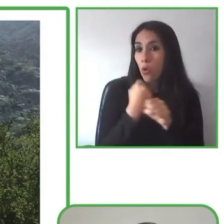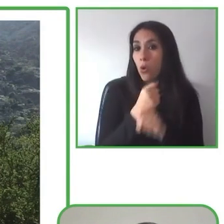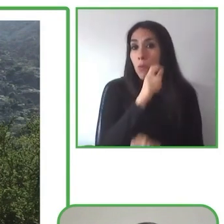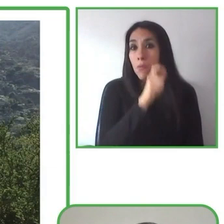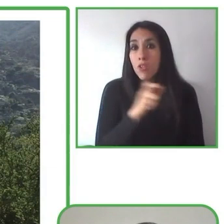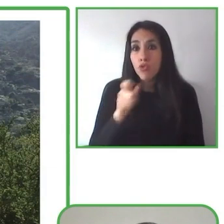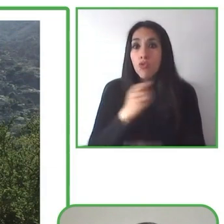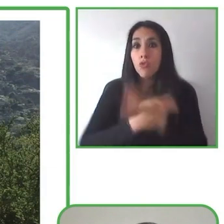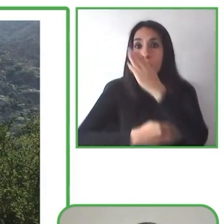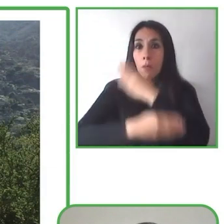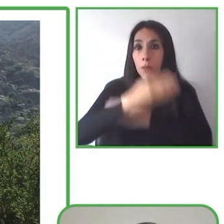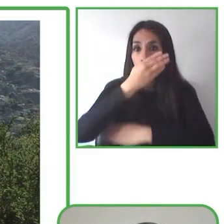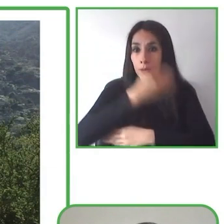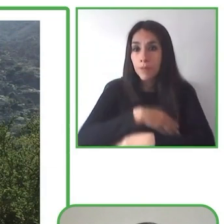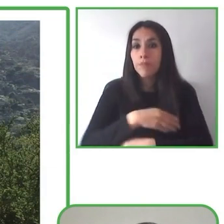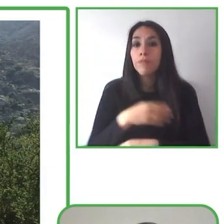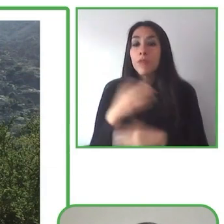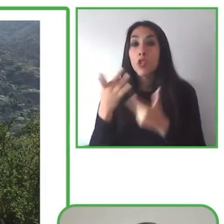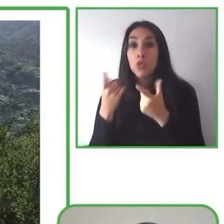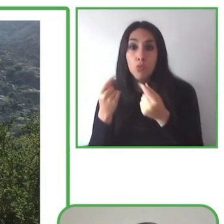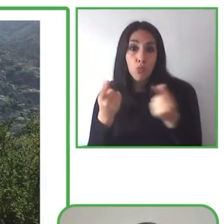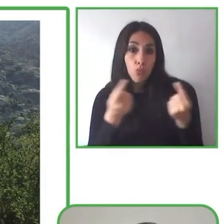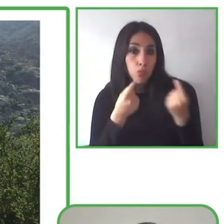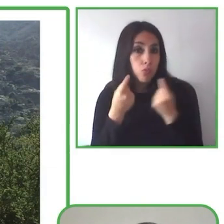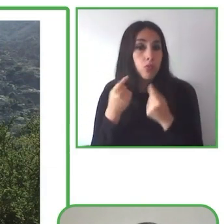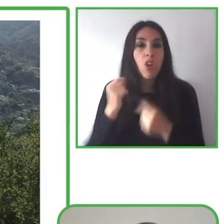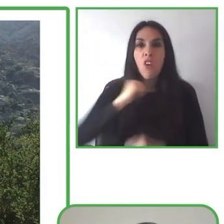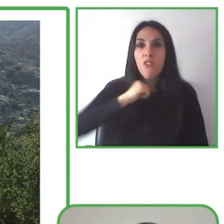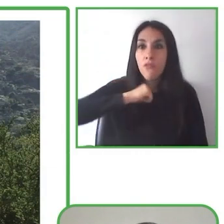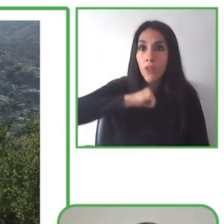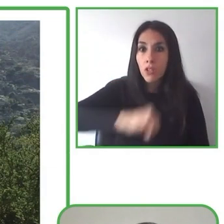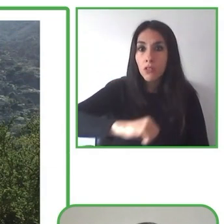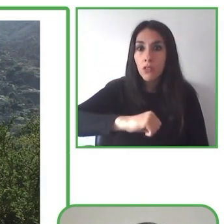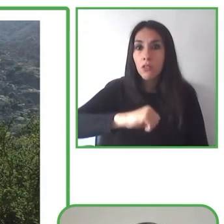However, it is a rapid solution and innovative that provides affordable